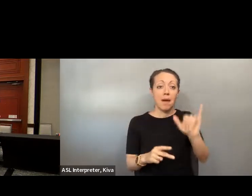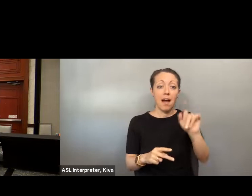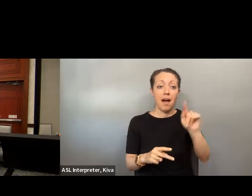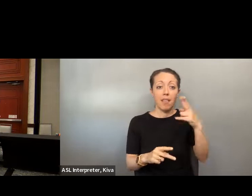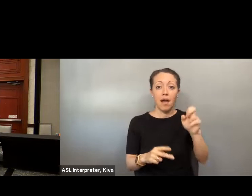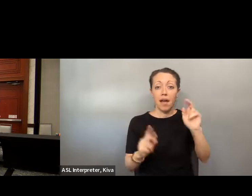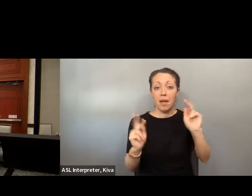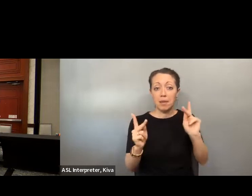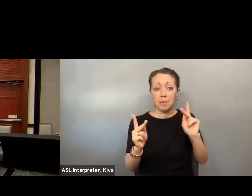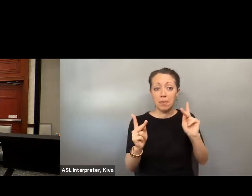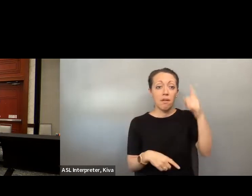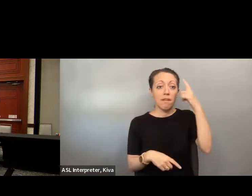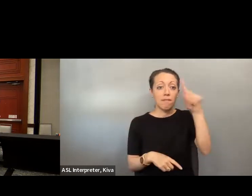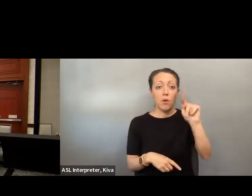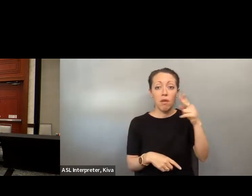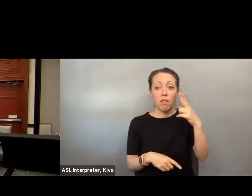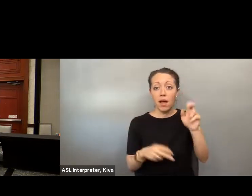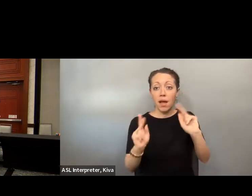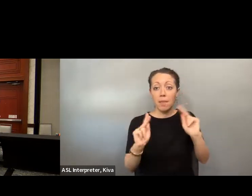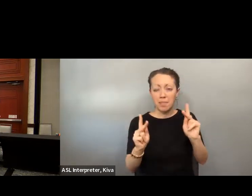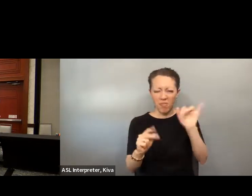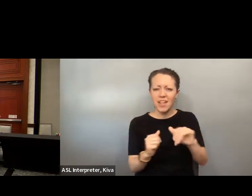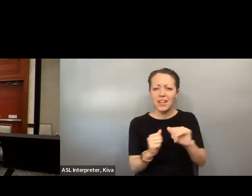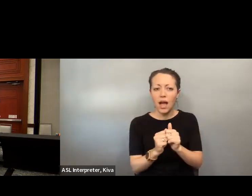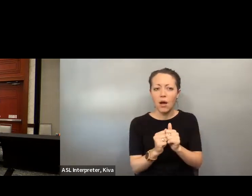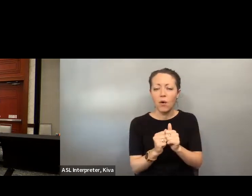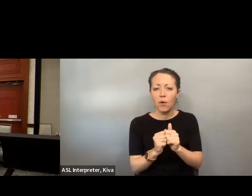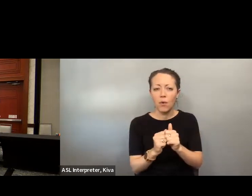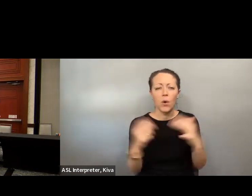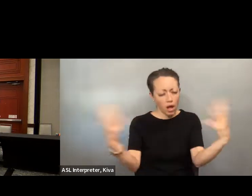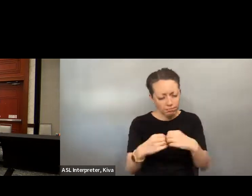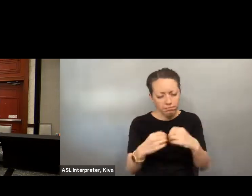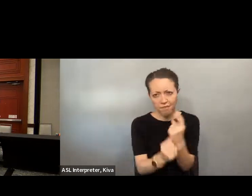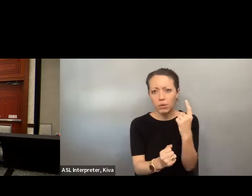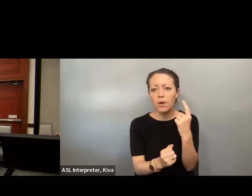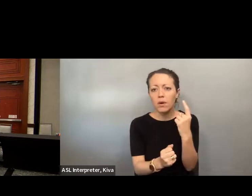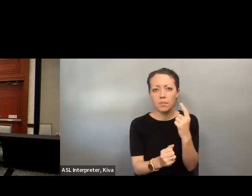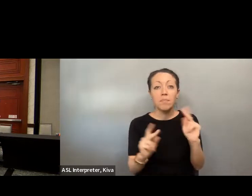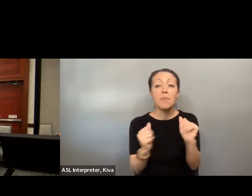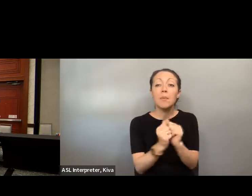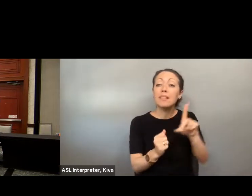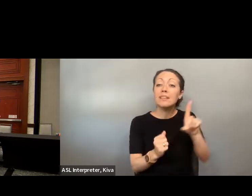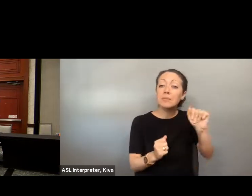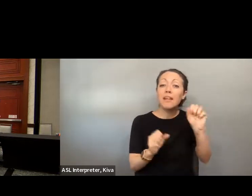engagement. If our government is ever to achieve the goal of being of the people by the